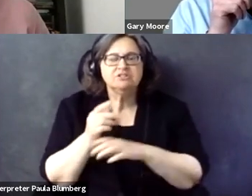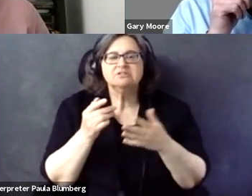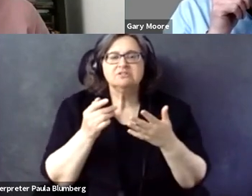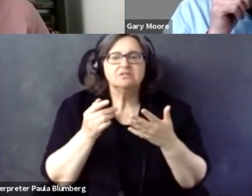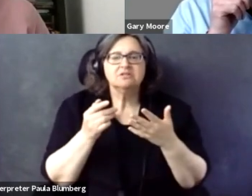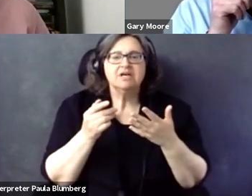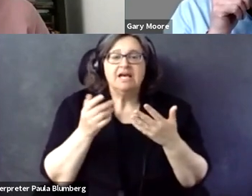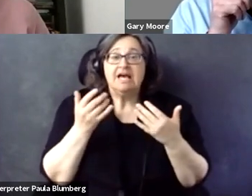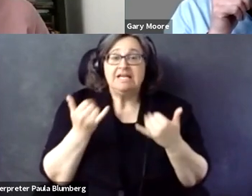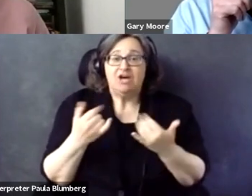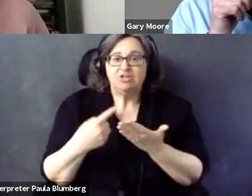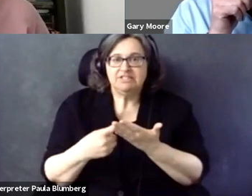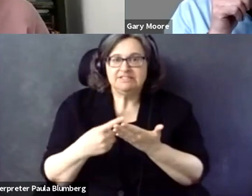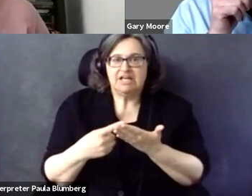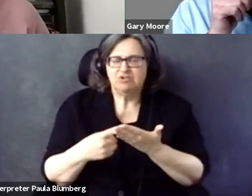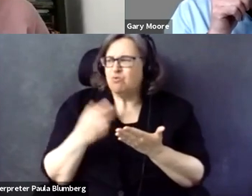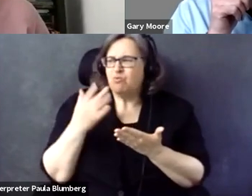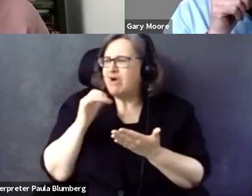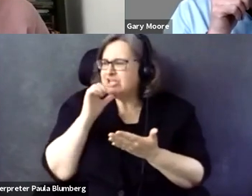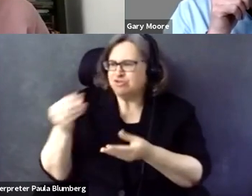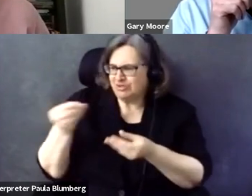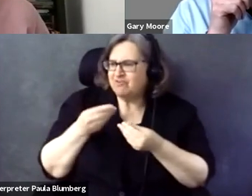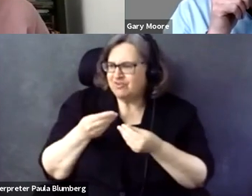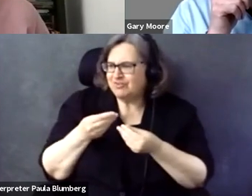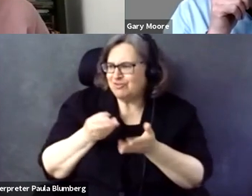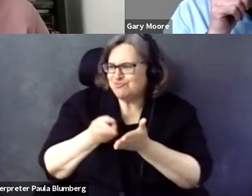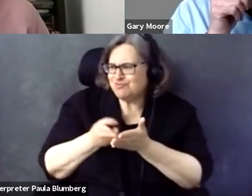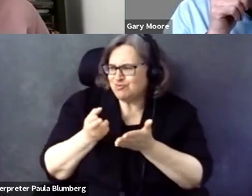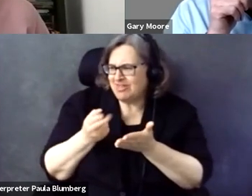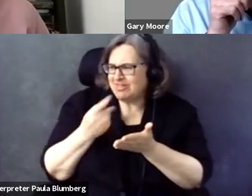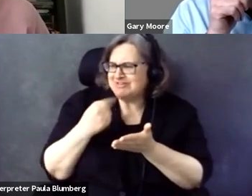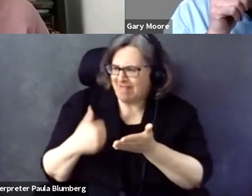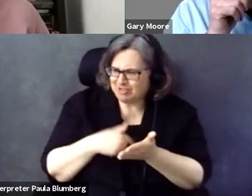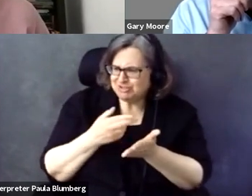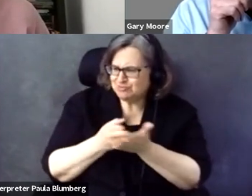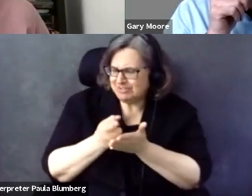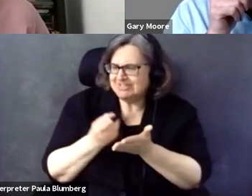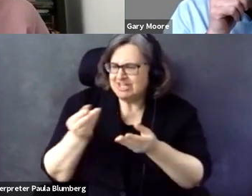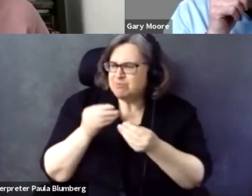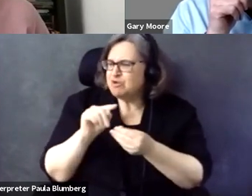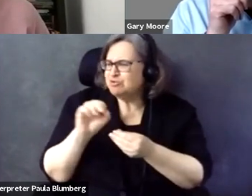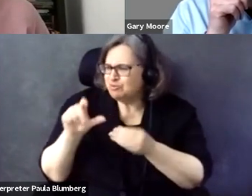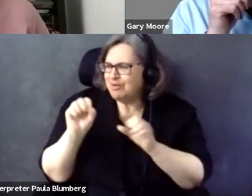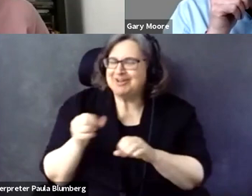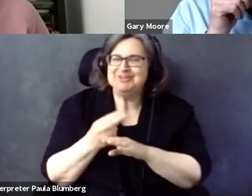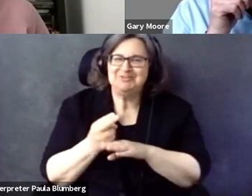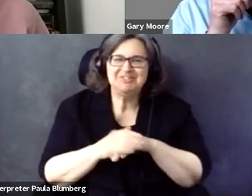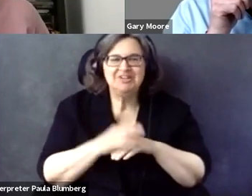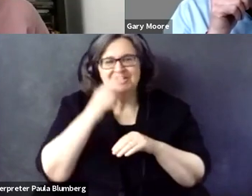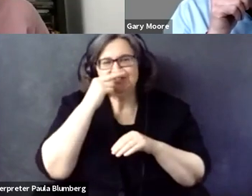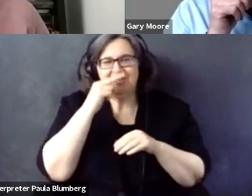member states have different traditions and that was really the consensus at that time. And now the discussion in the member states saying why don't